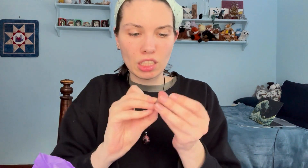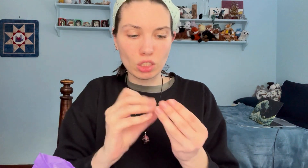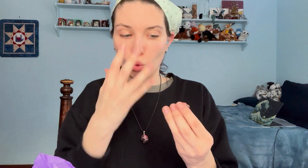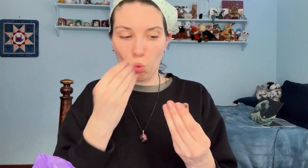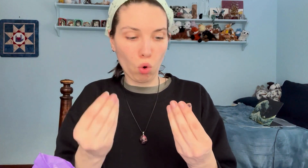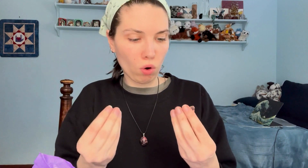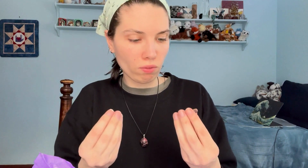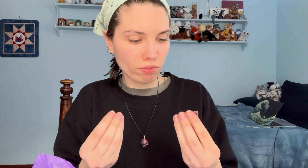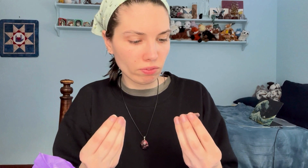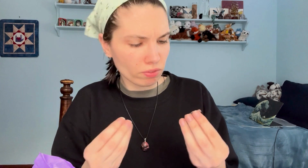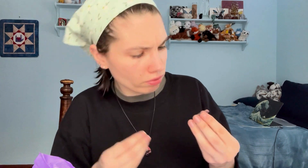A wolf...